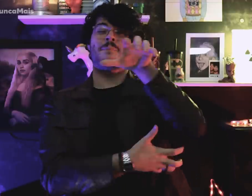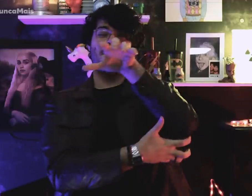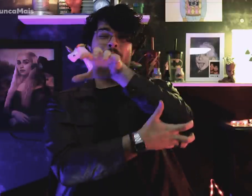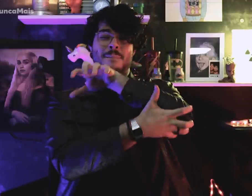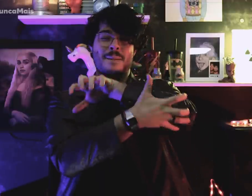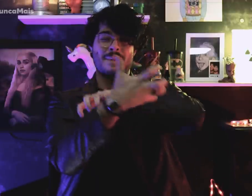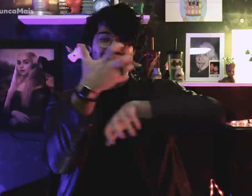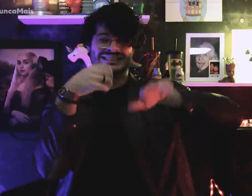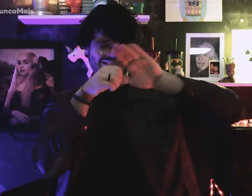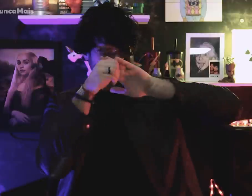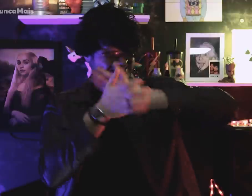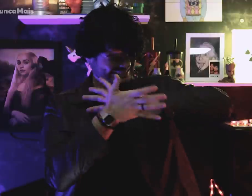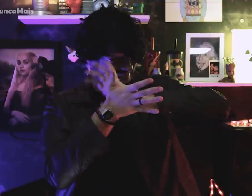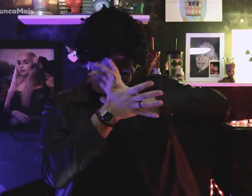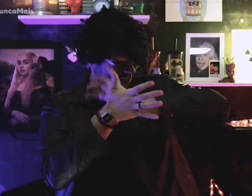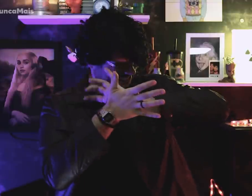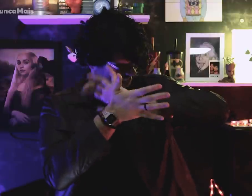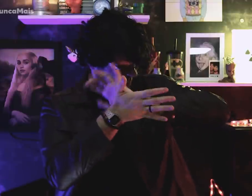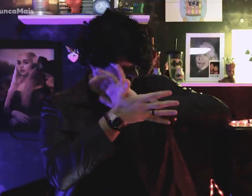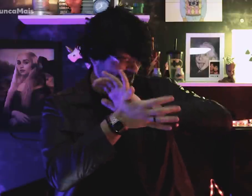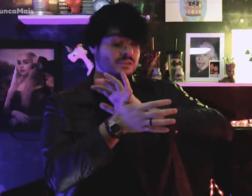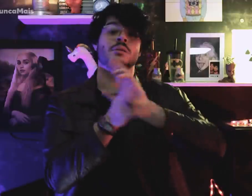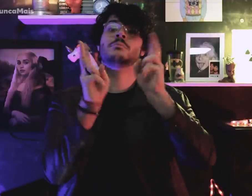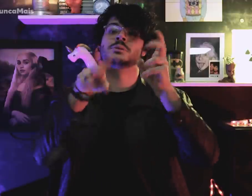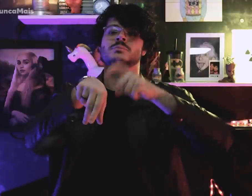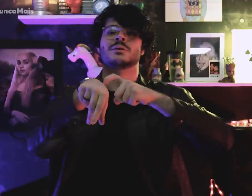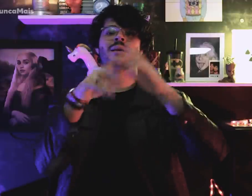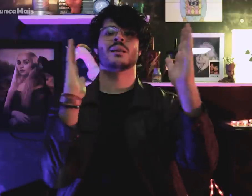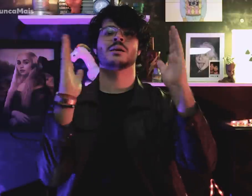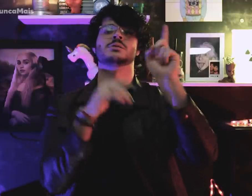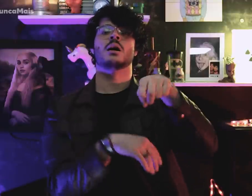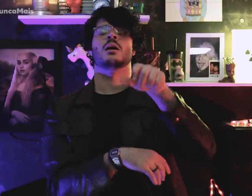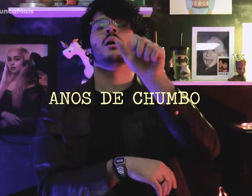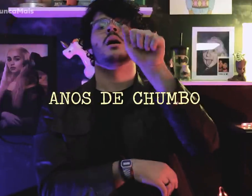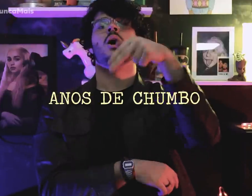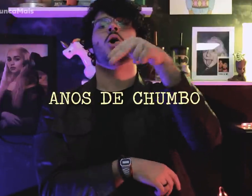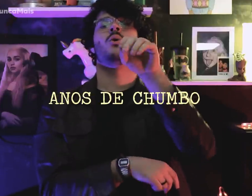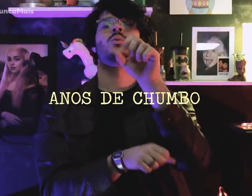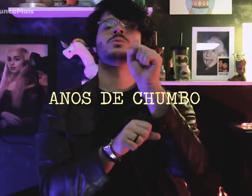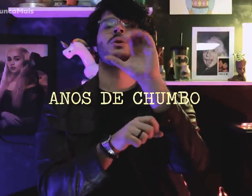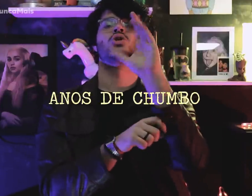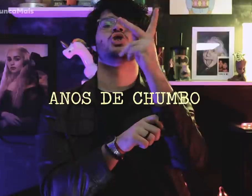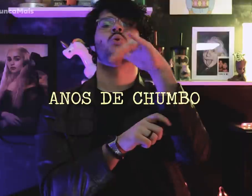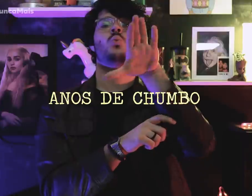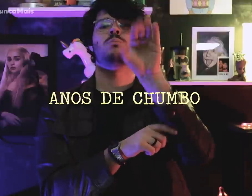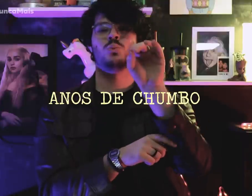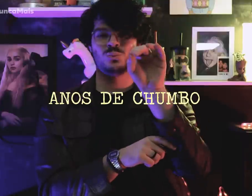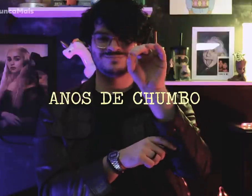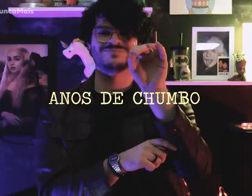and repressive actions have increased during the Lead Years.